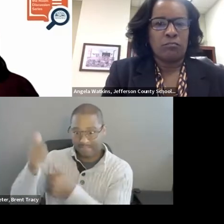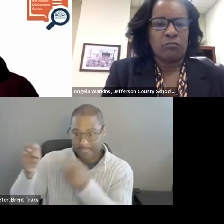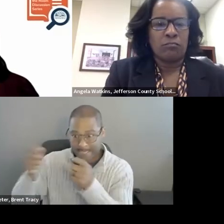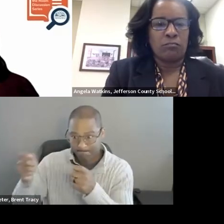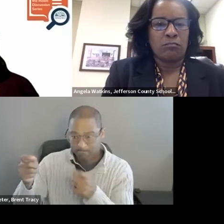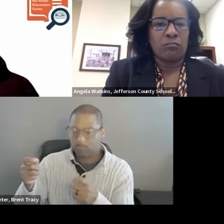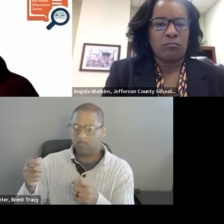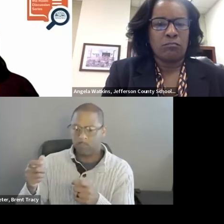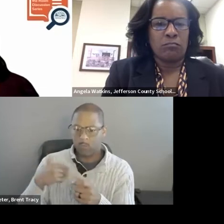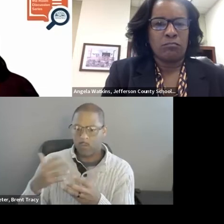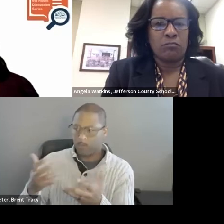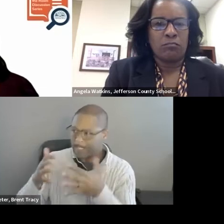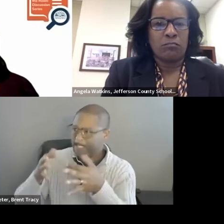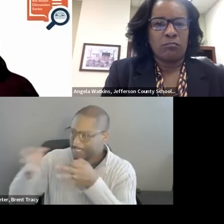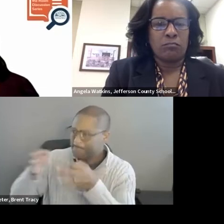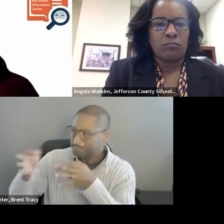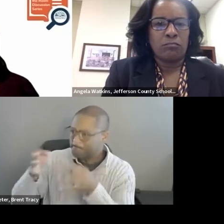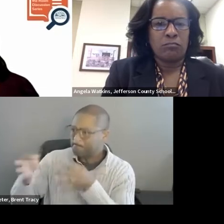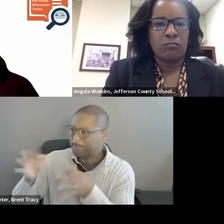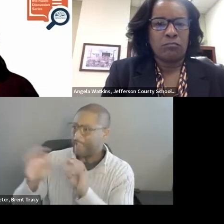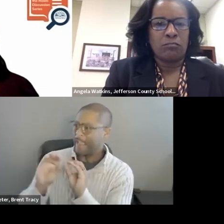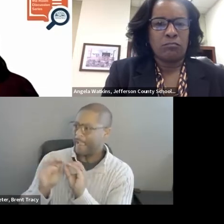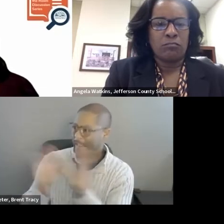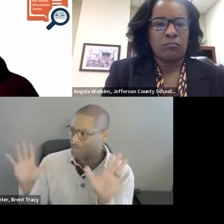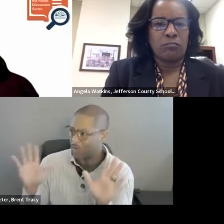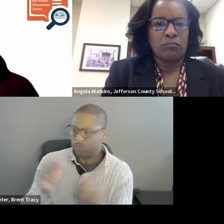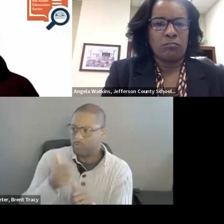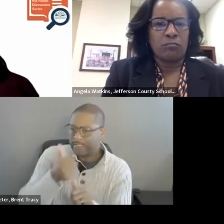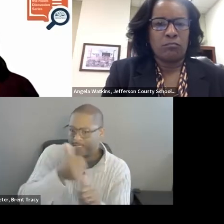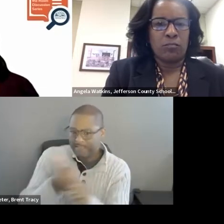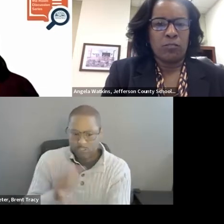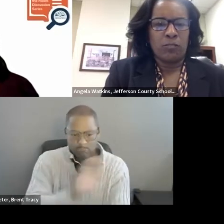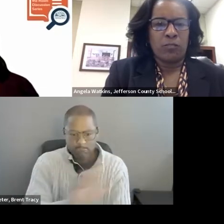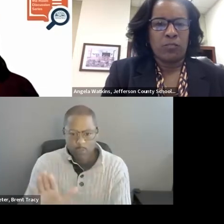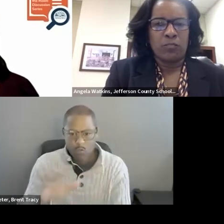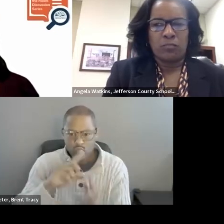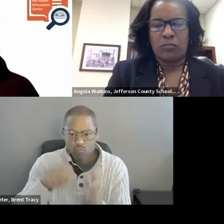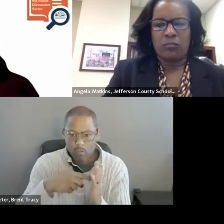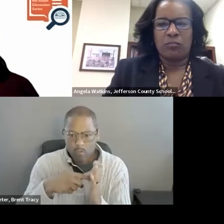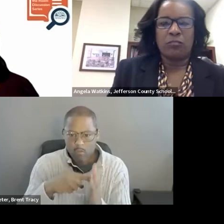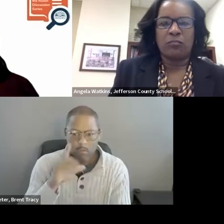is clear as to what each person's role is in the outcome for improved literacy.